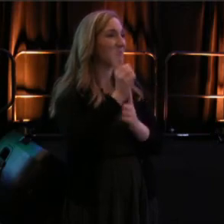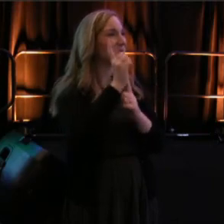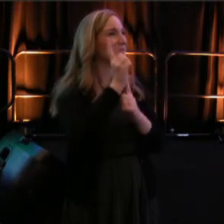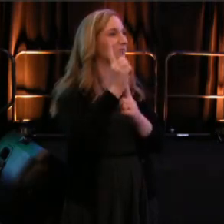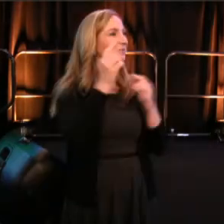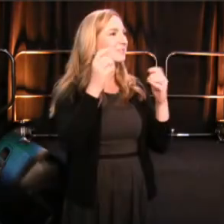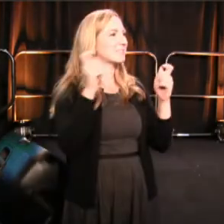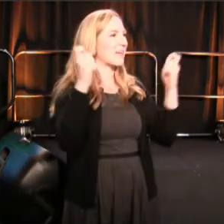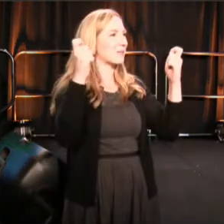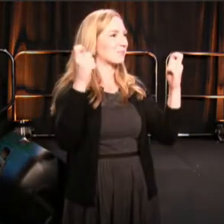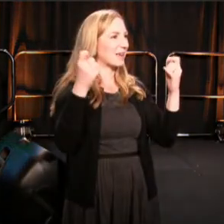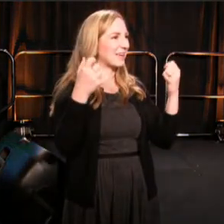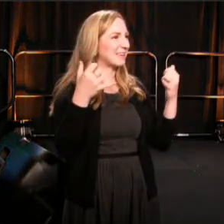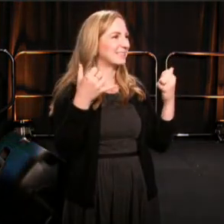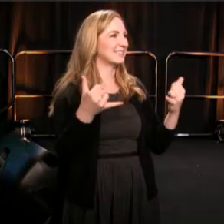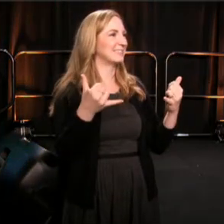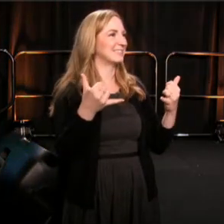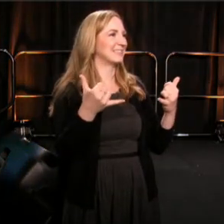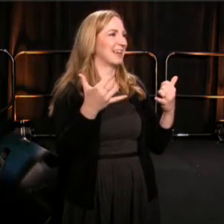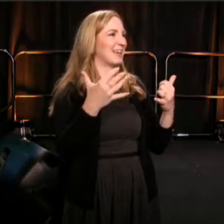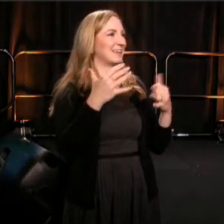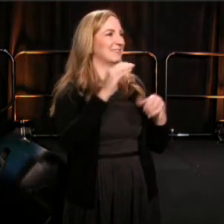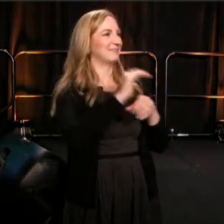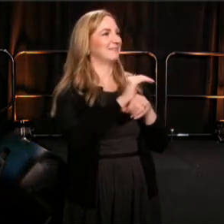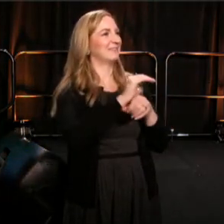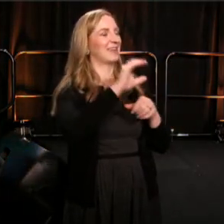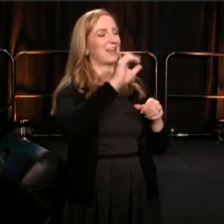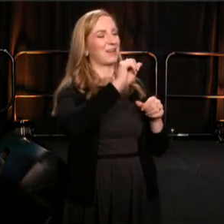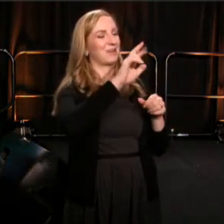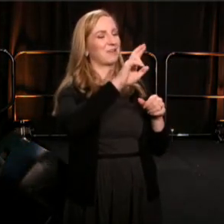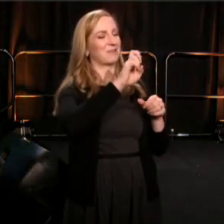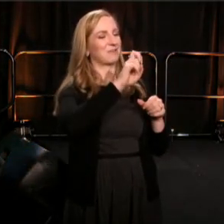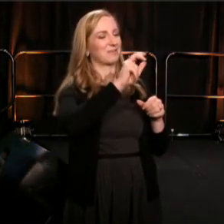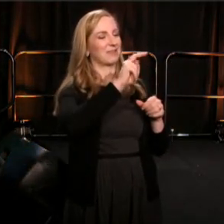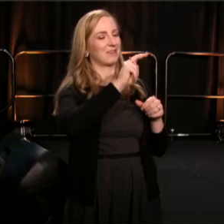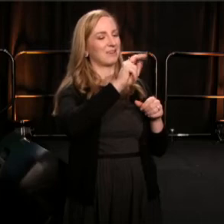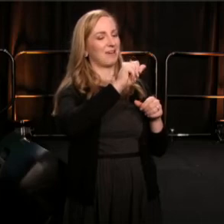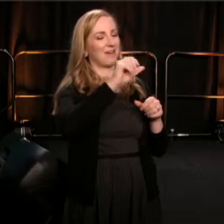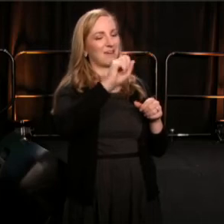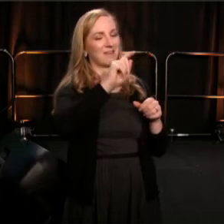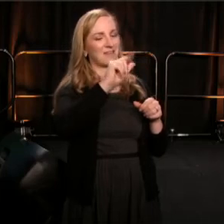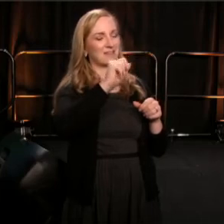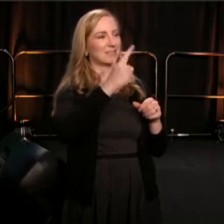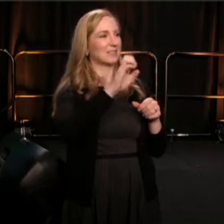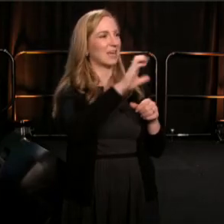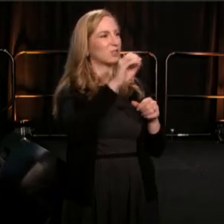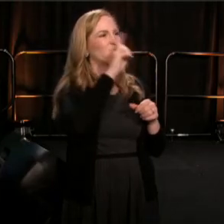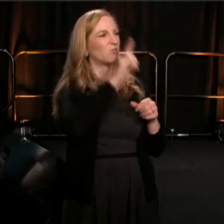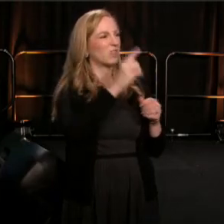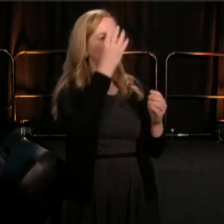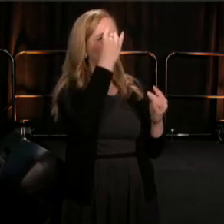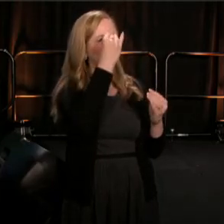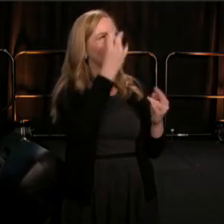And that will be a great opportunity to reflect on some of what we just heard, so I'm going to give you some details about that.